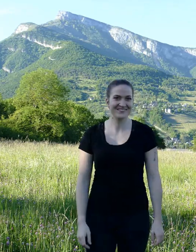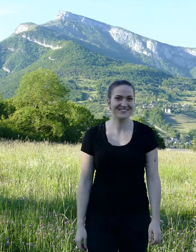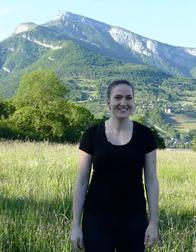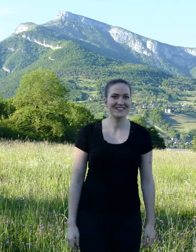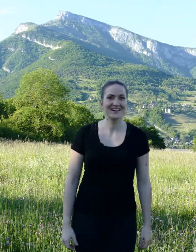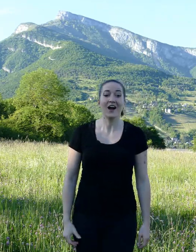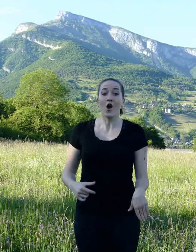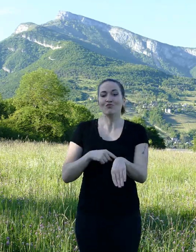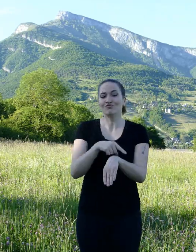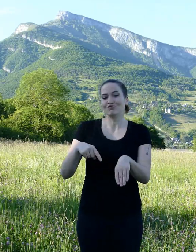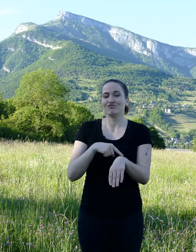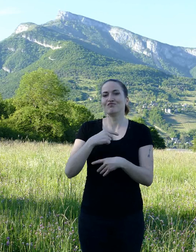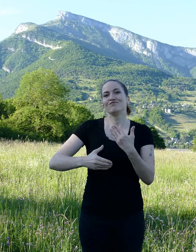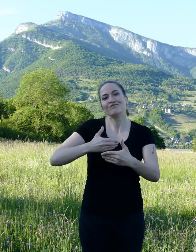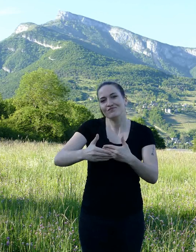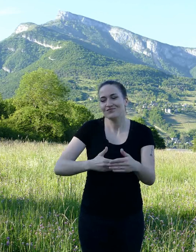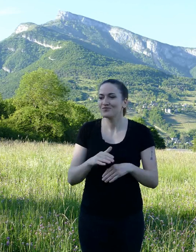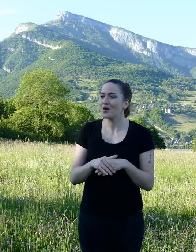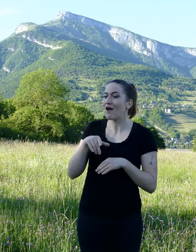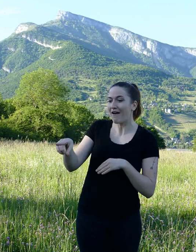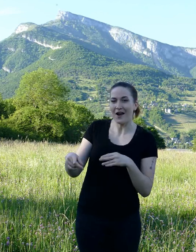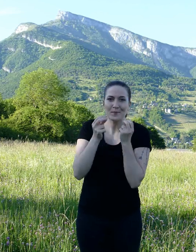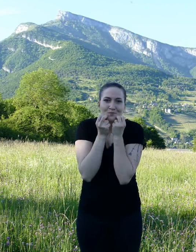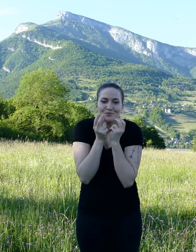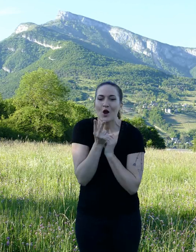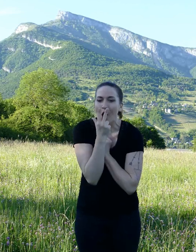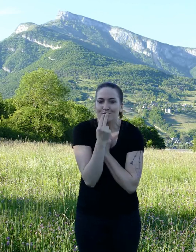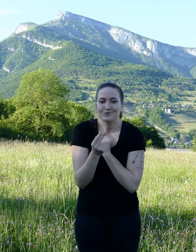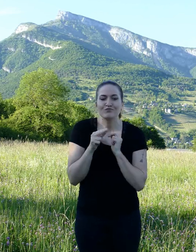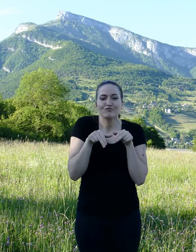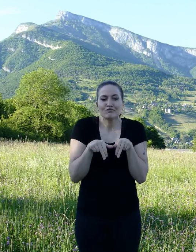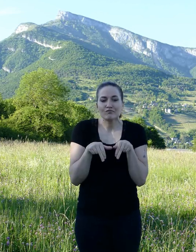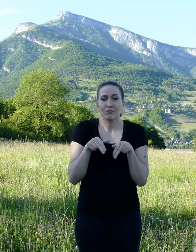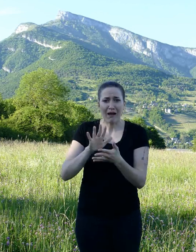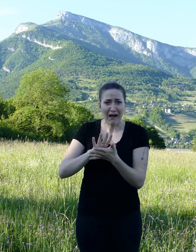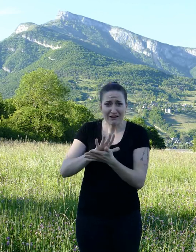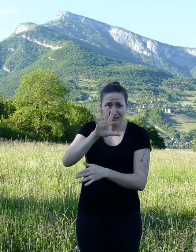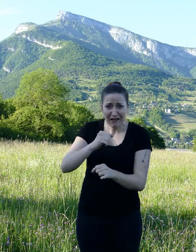A few hours later, a young 5 year-old gerbil appeared at the police office